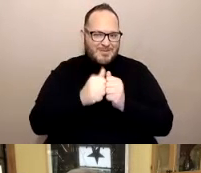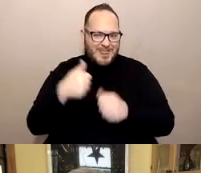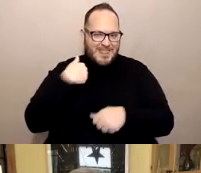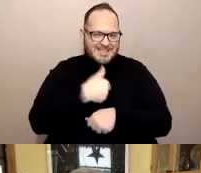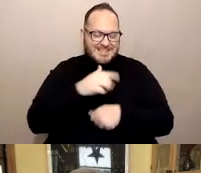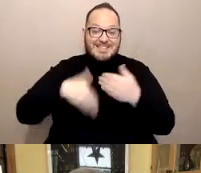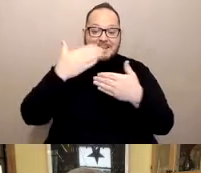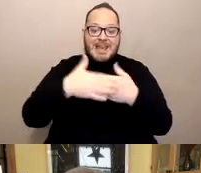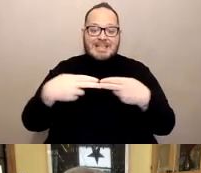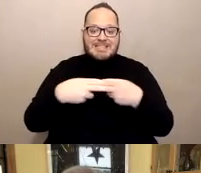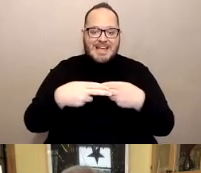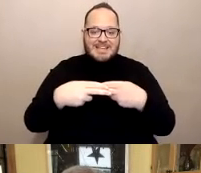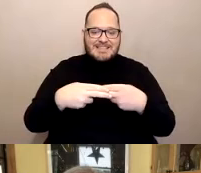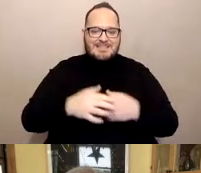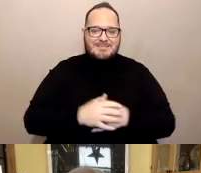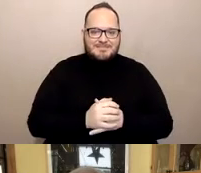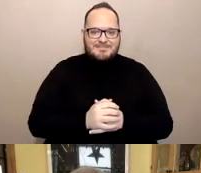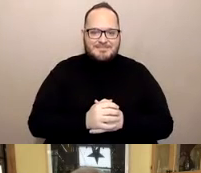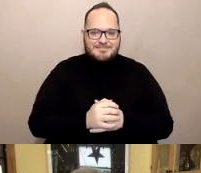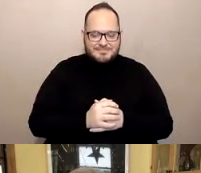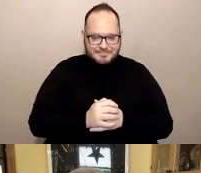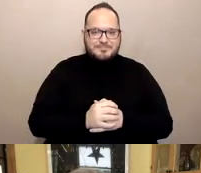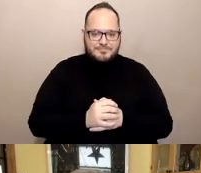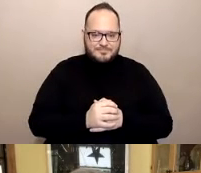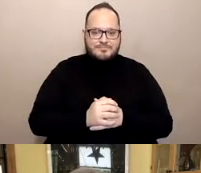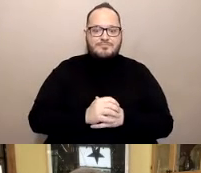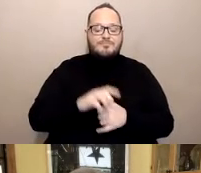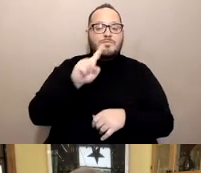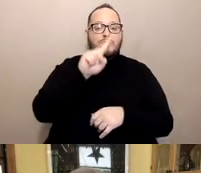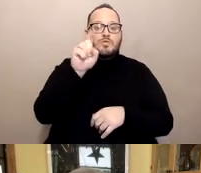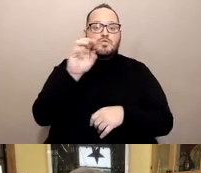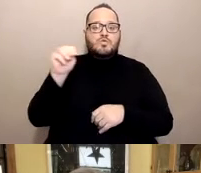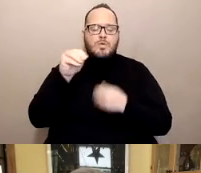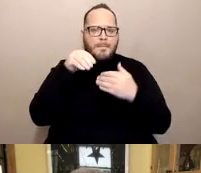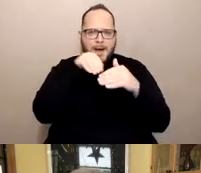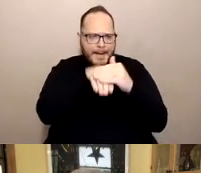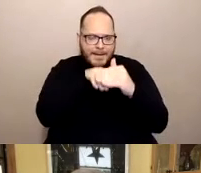Next slide. For Zoom access, at the bottom of your screen,